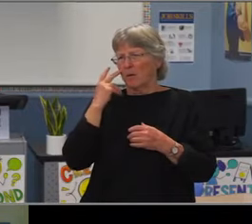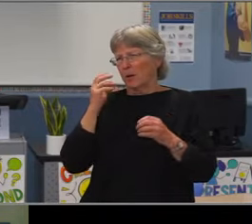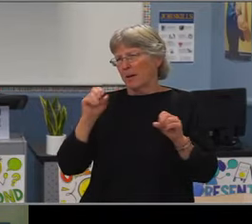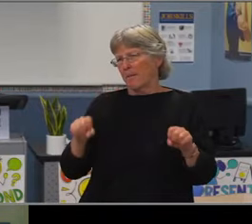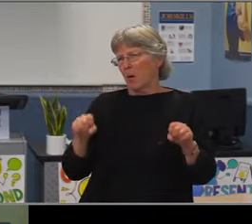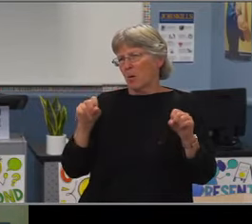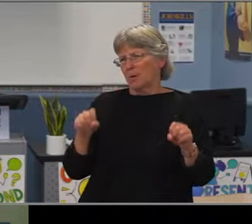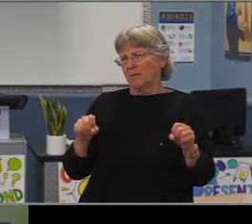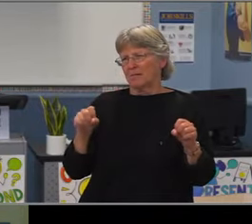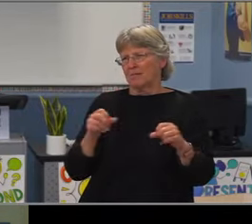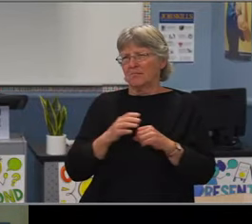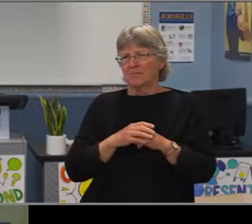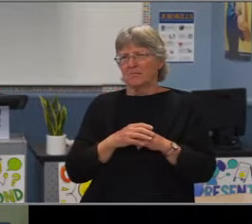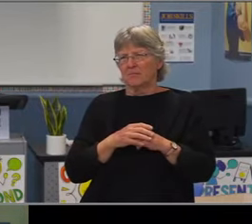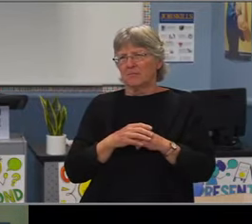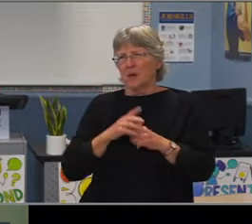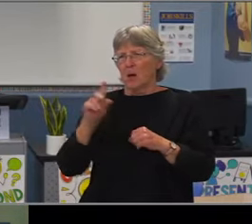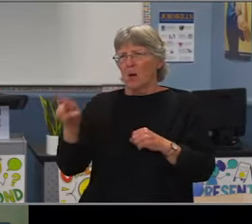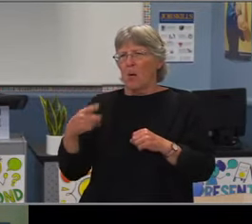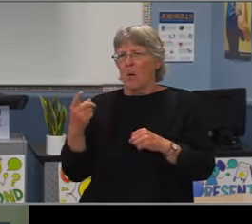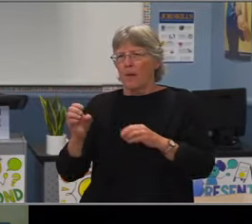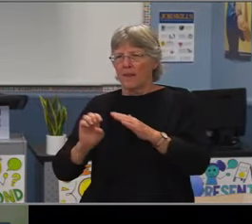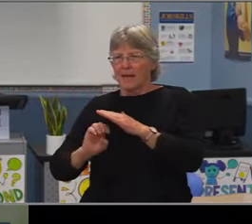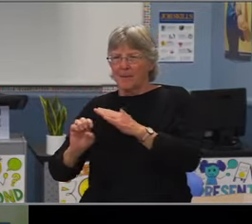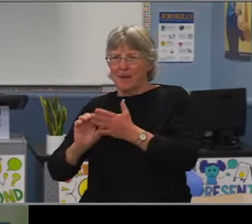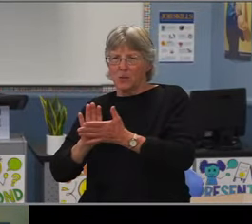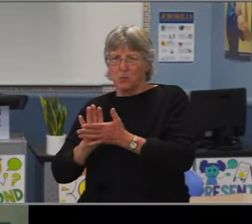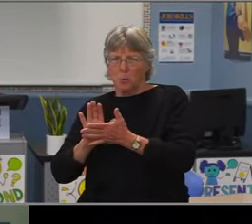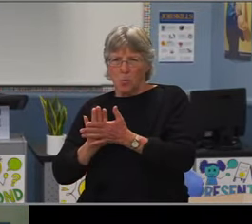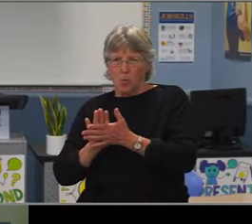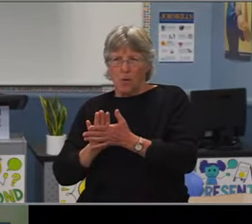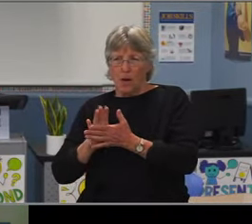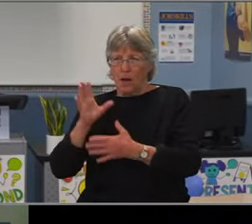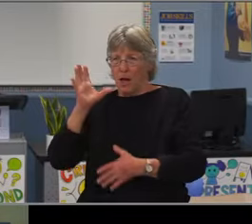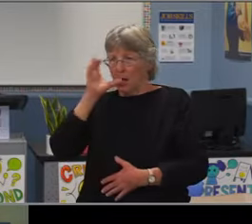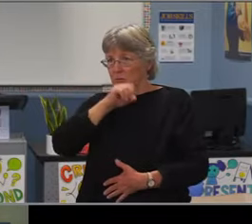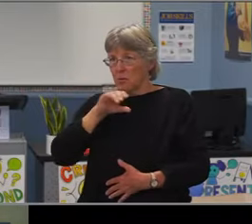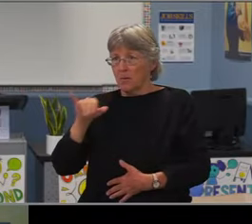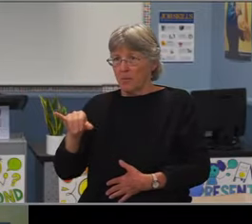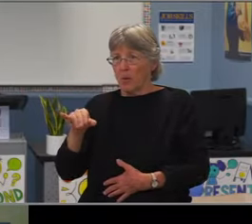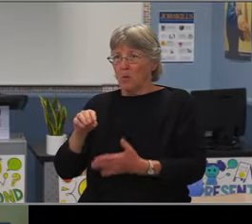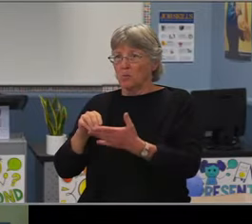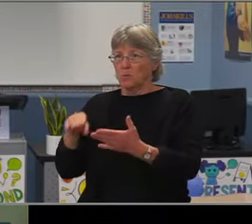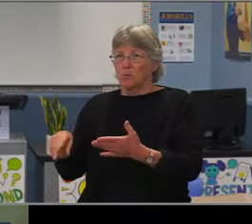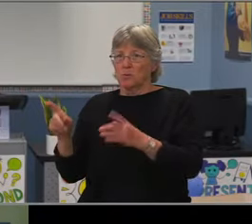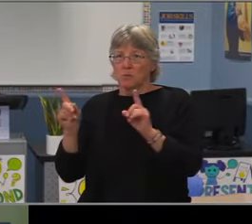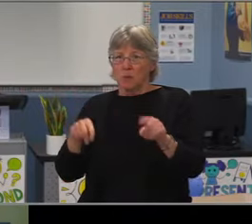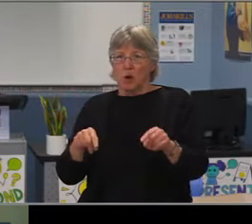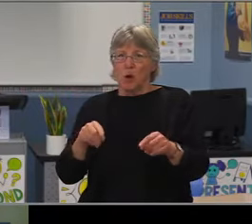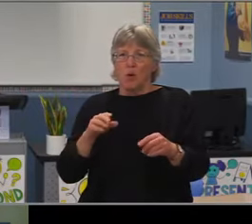As it relates to board authorizations. Sometimes it includes electives